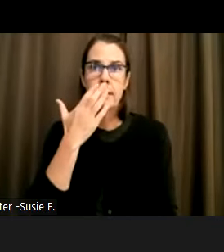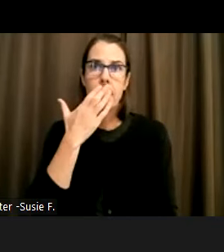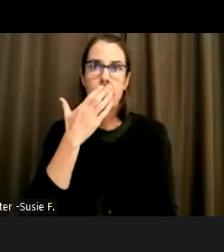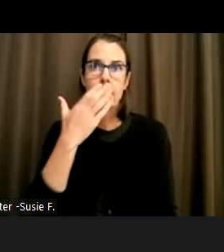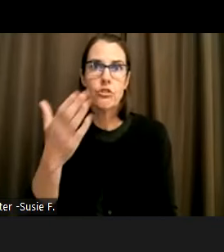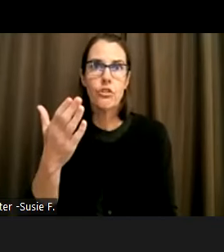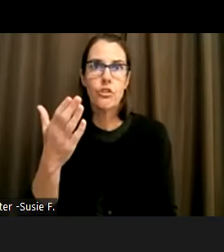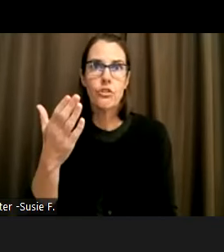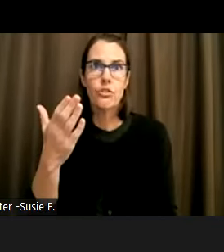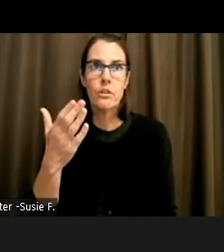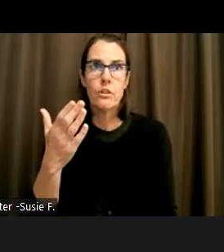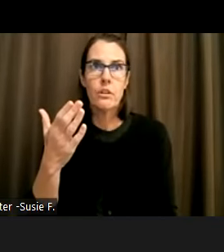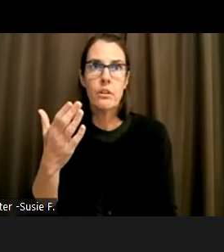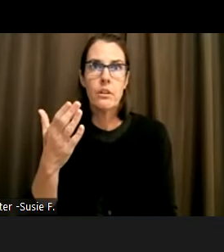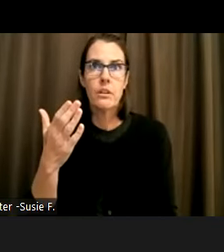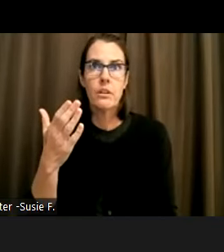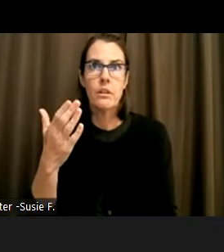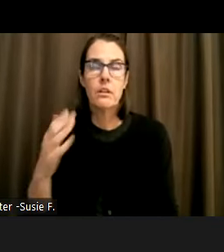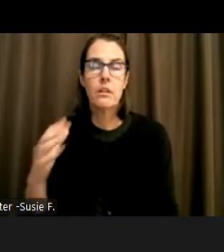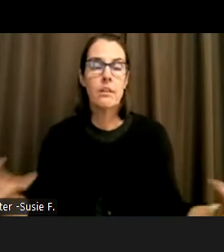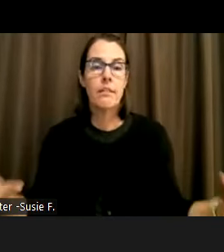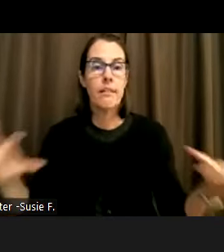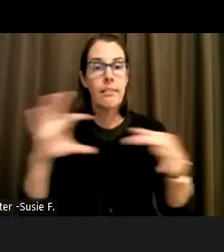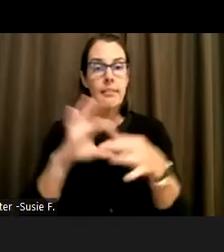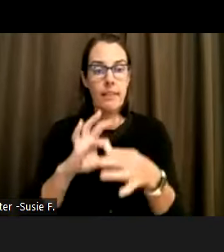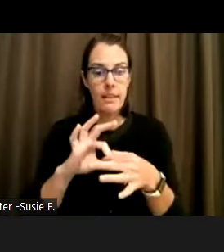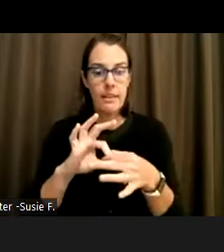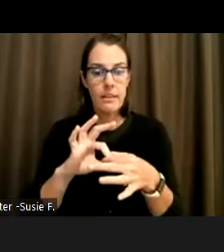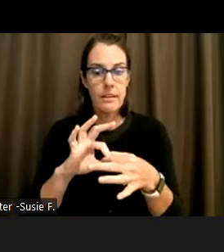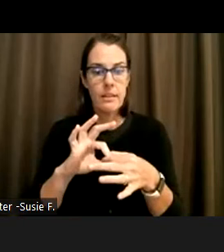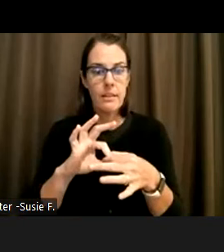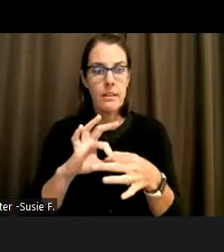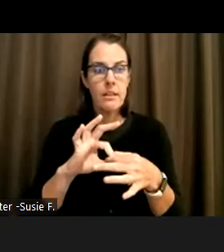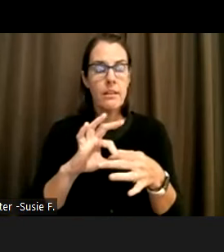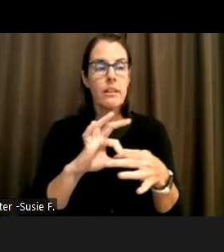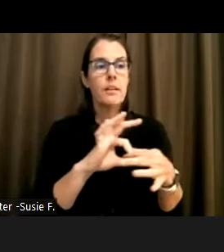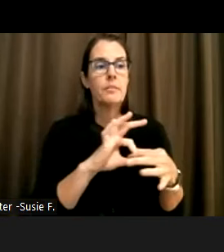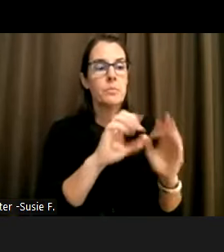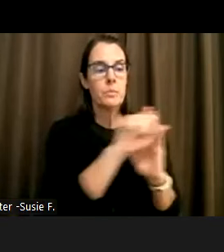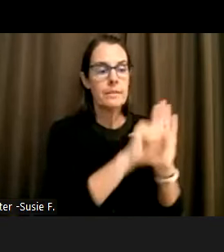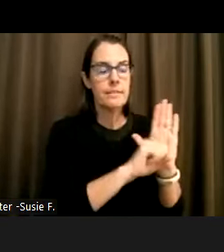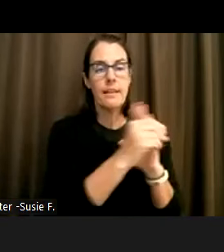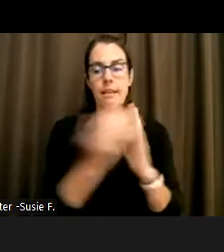among private and public organizations,